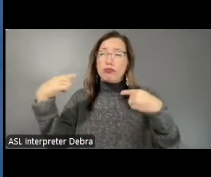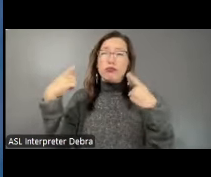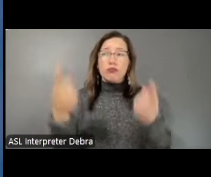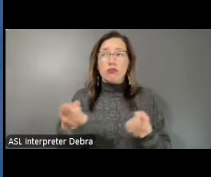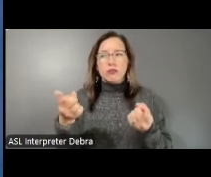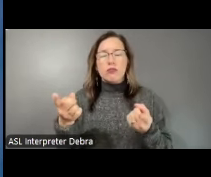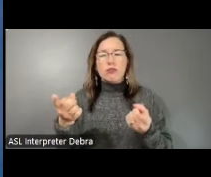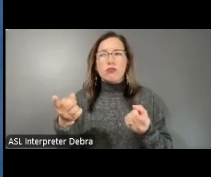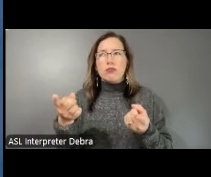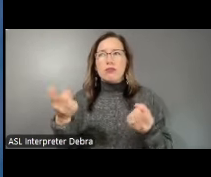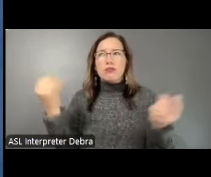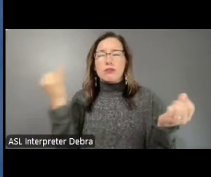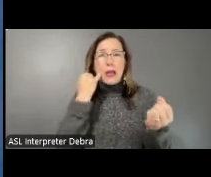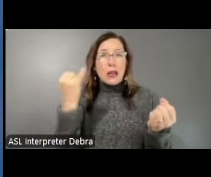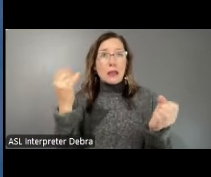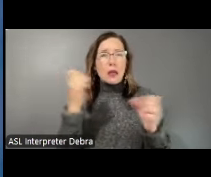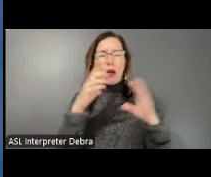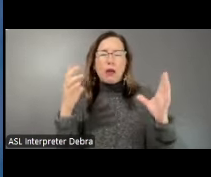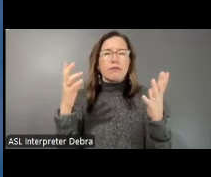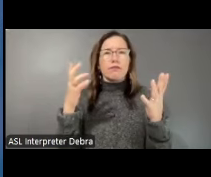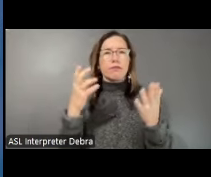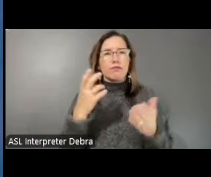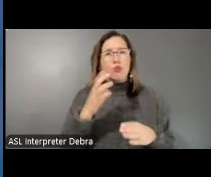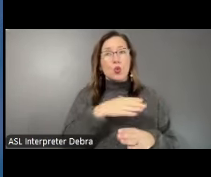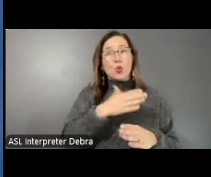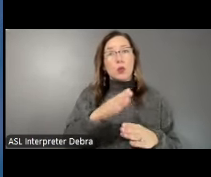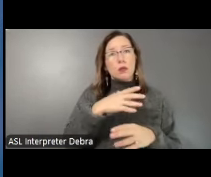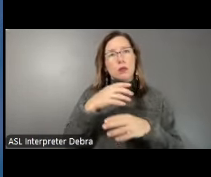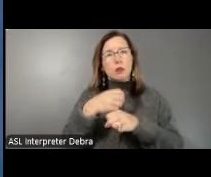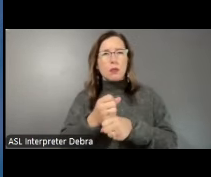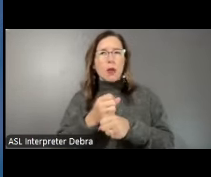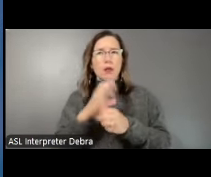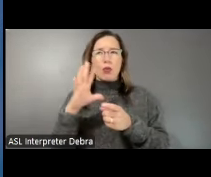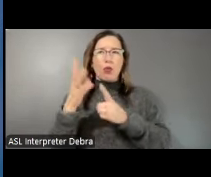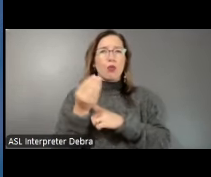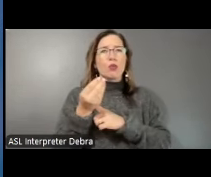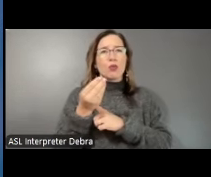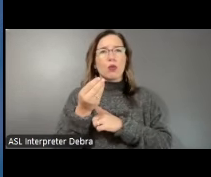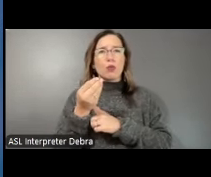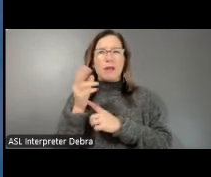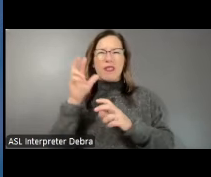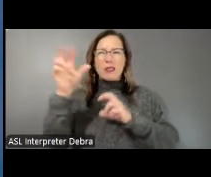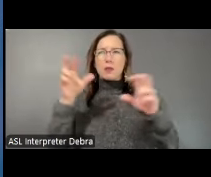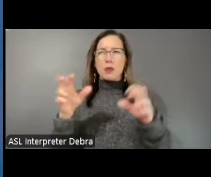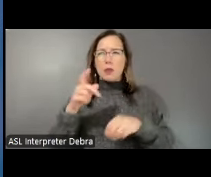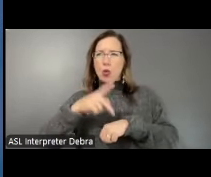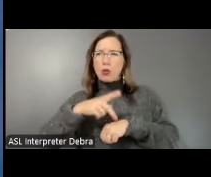the idea of using music to make sort of like a cultural investment in Puerto Rico. And I say